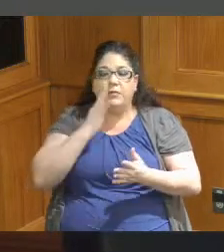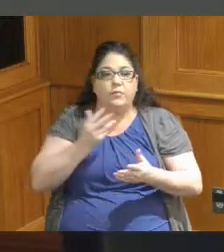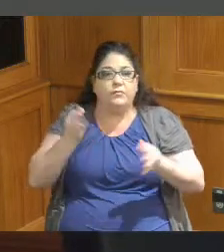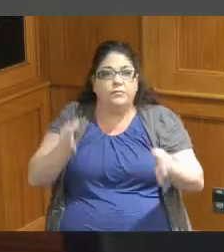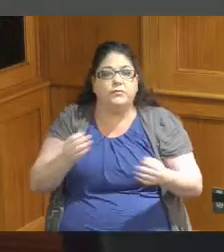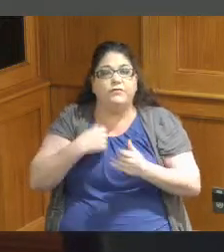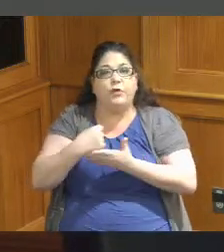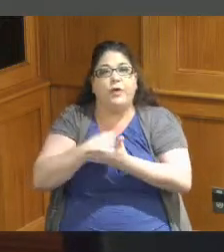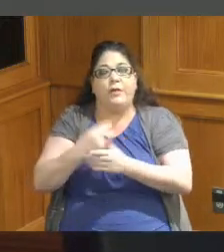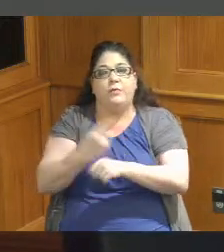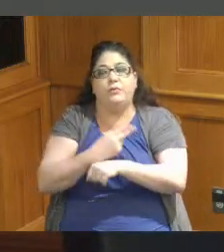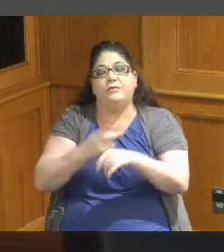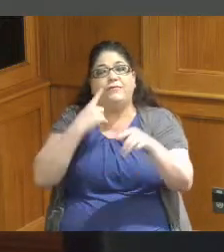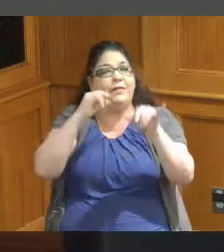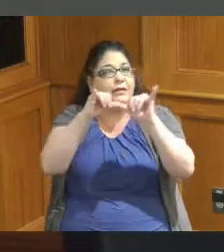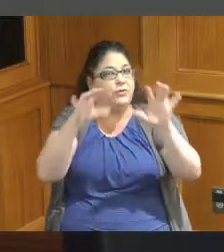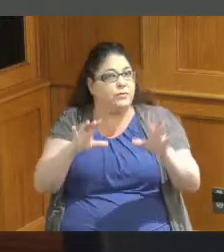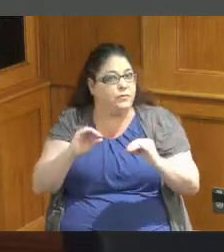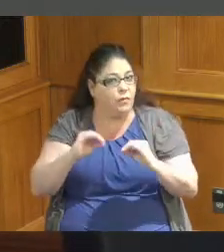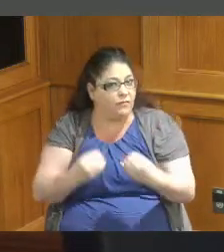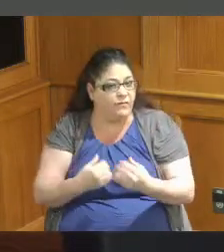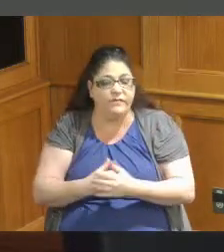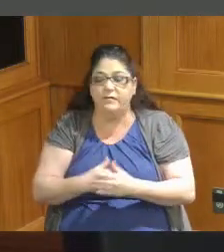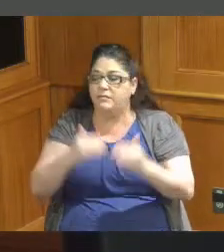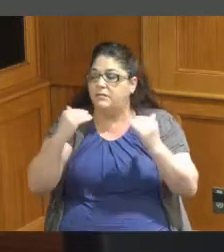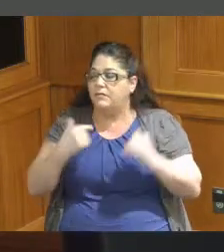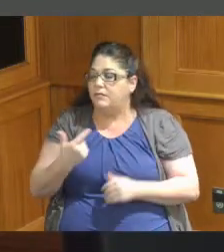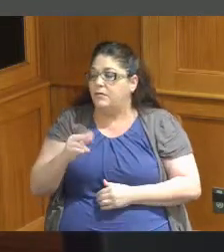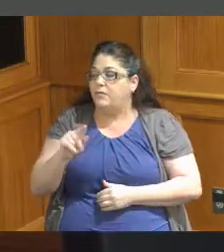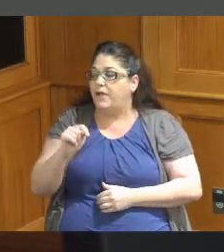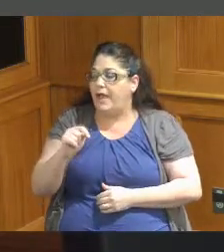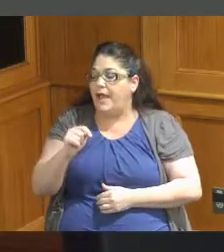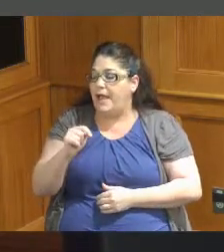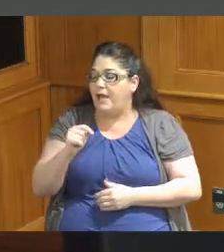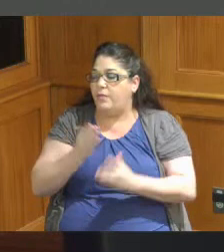card usage in the Engineer's office there is a grant that we are giving through Environmental